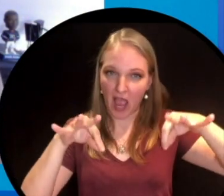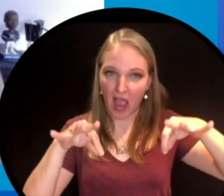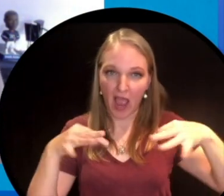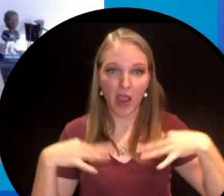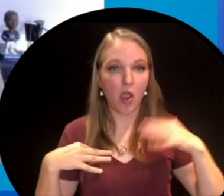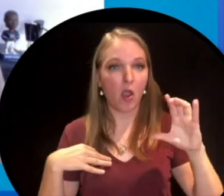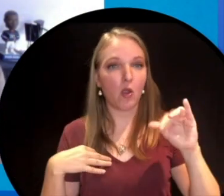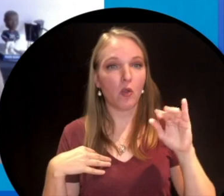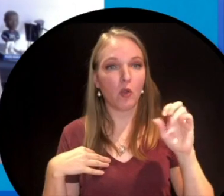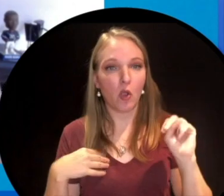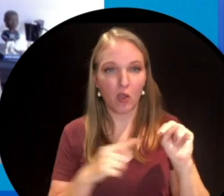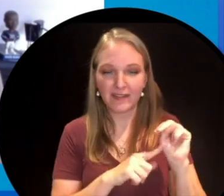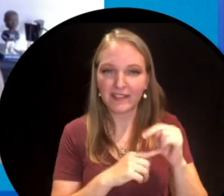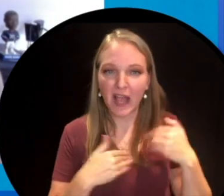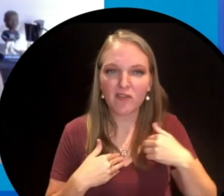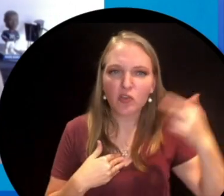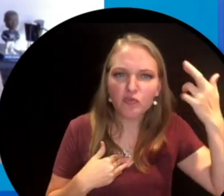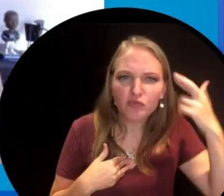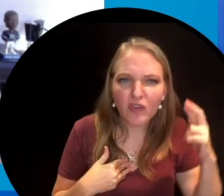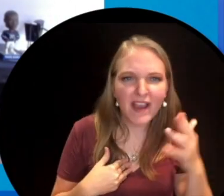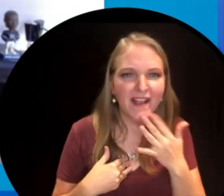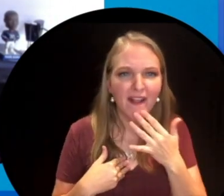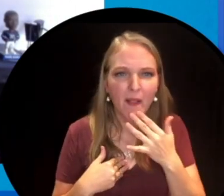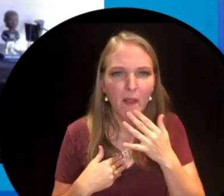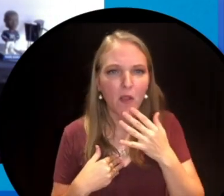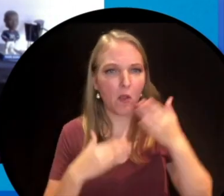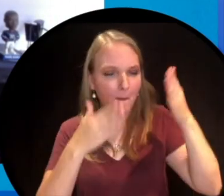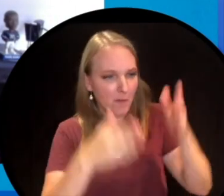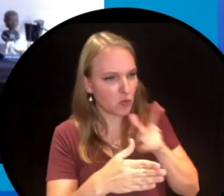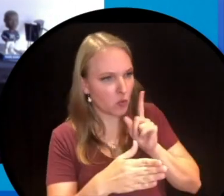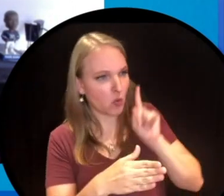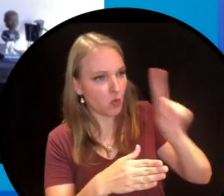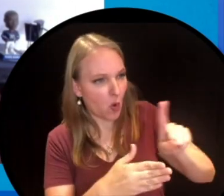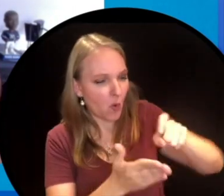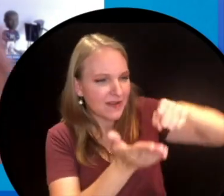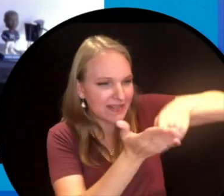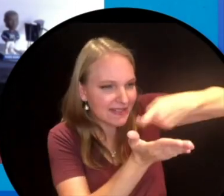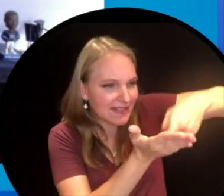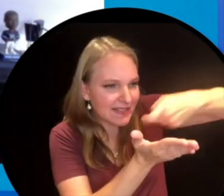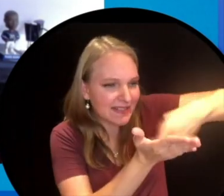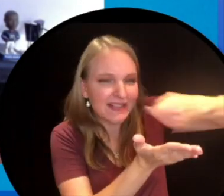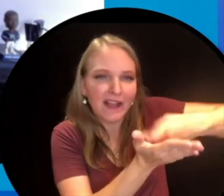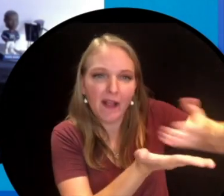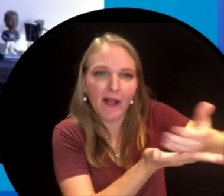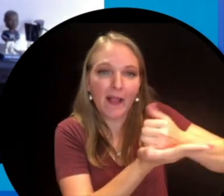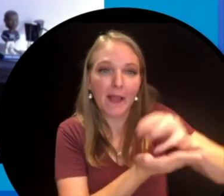the fact that the cotton shirt is dyed grey. Someone had to go dig out those minerals and grab